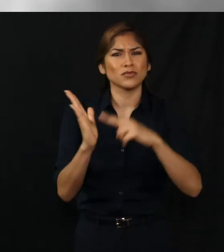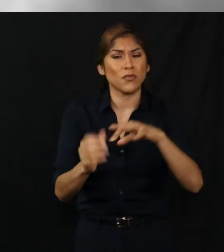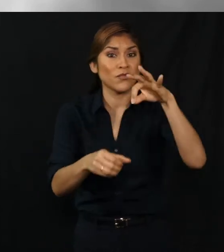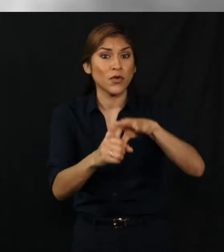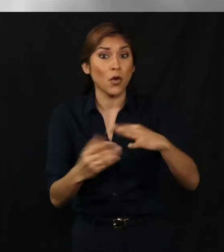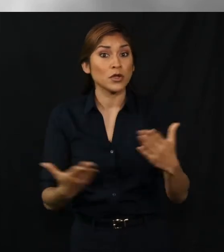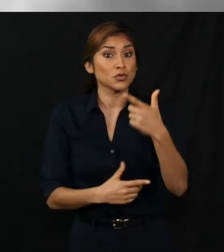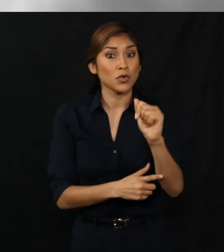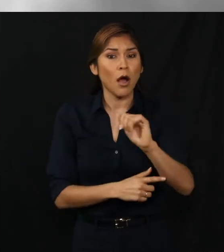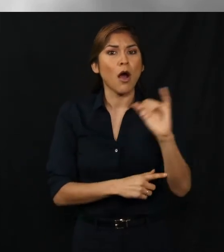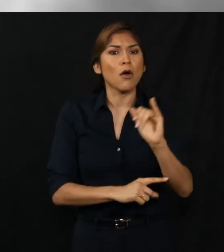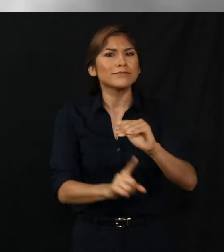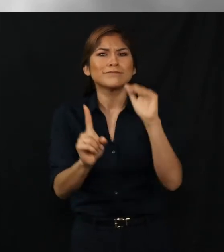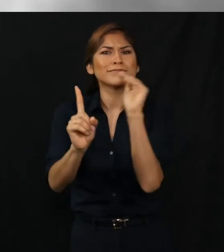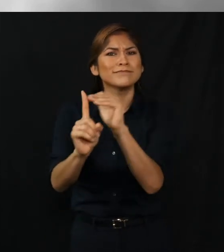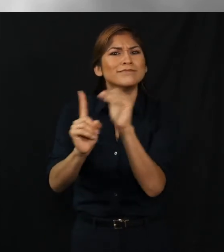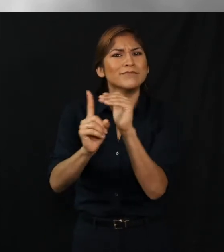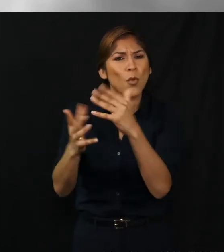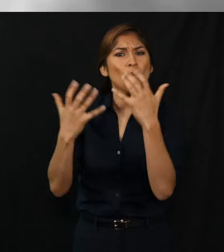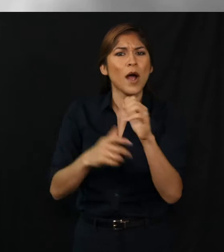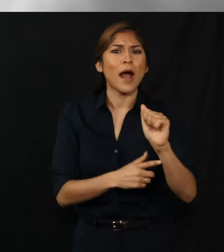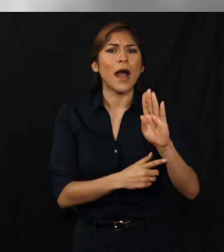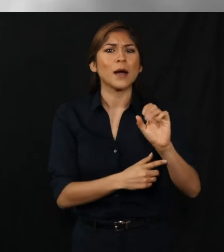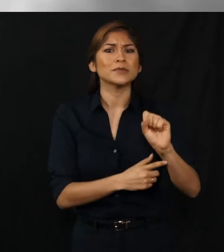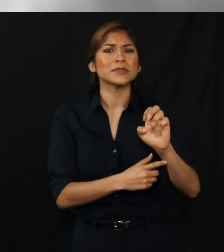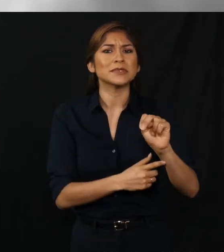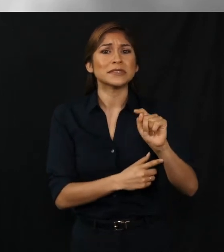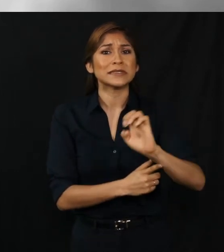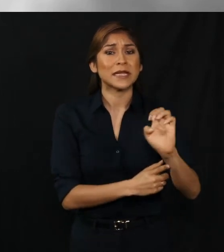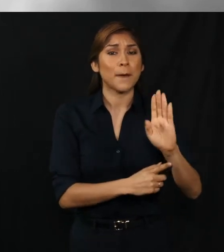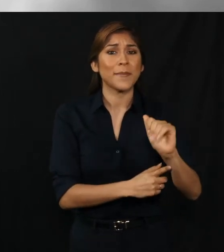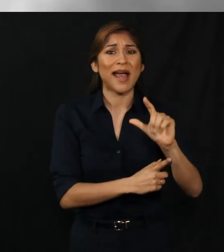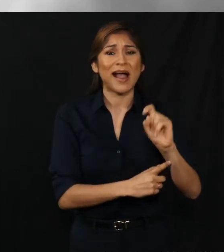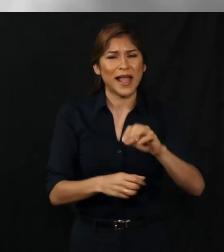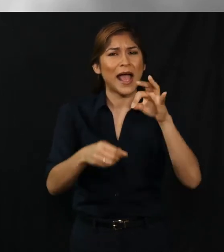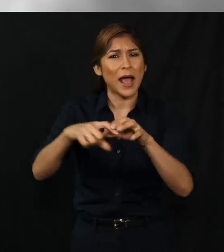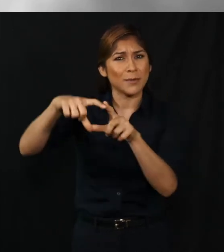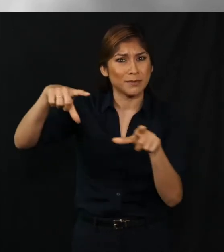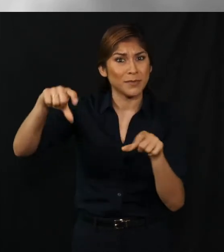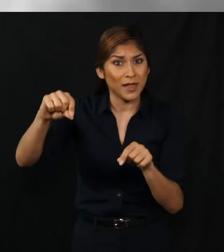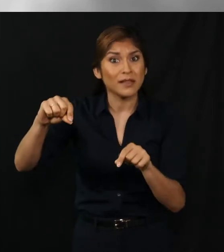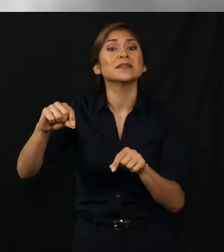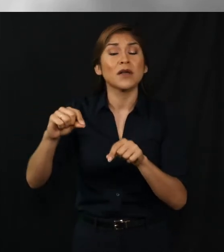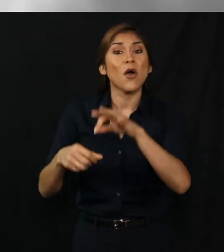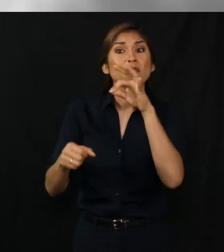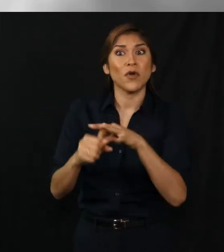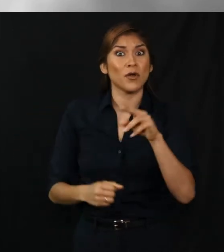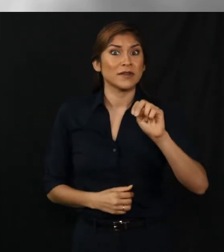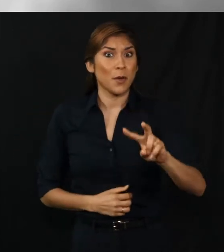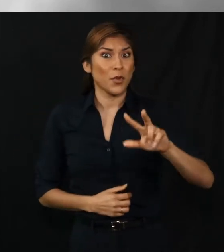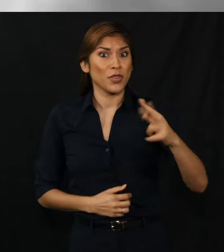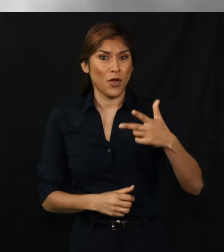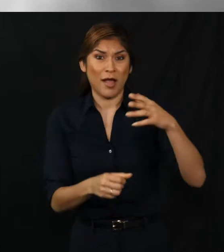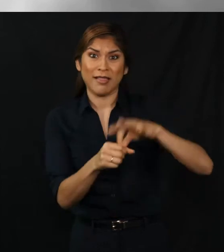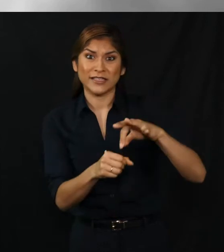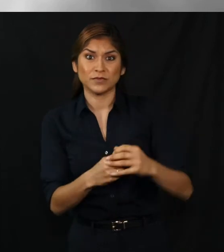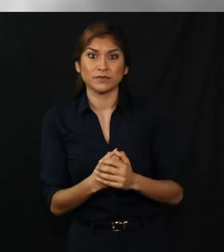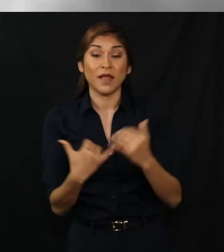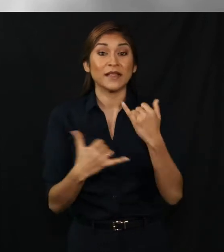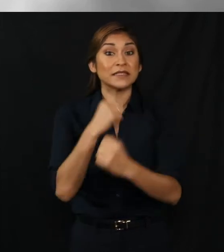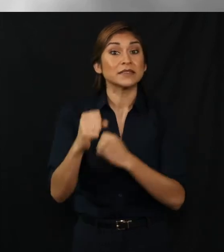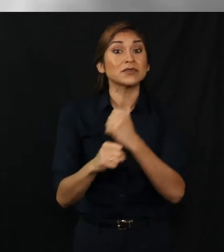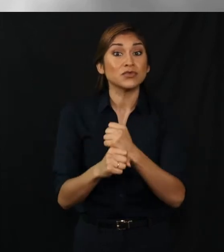request an absentee ballot to vote in the November 3rd election and any registered voters may vote by